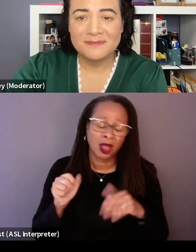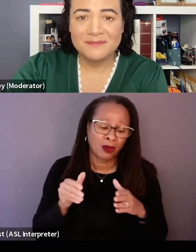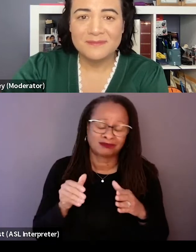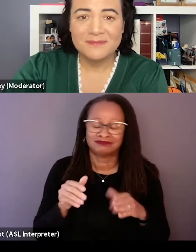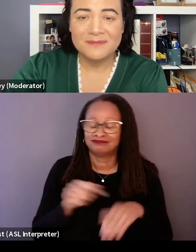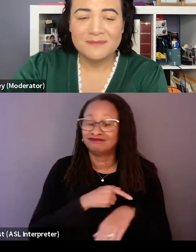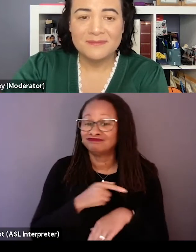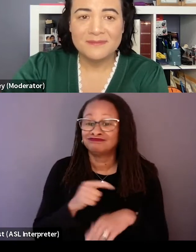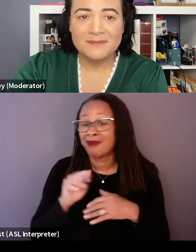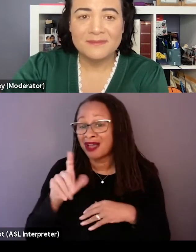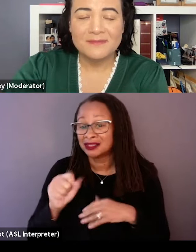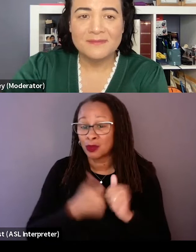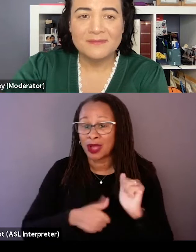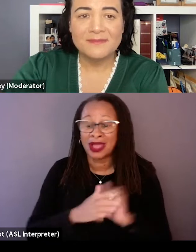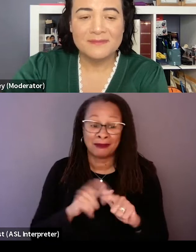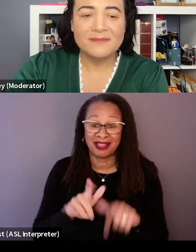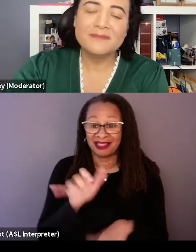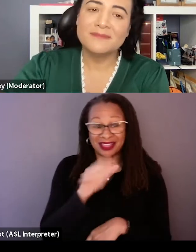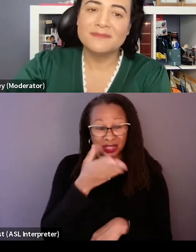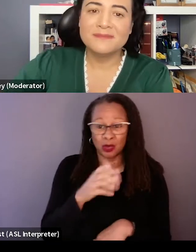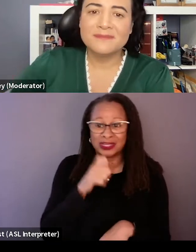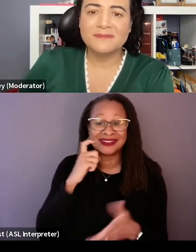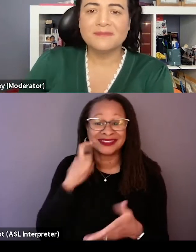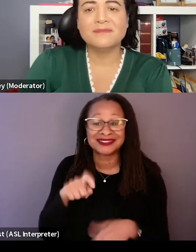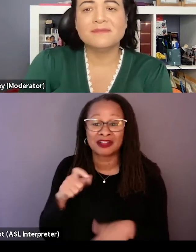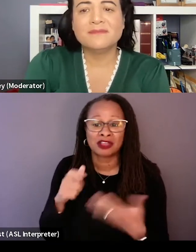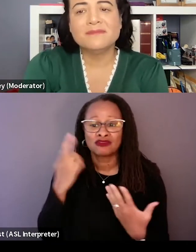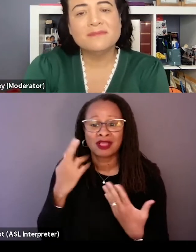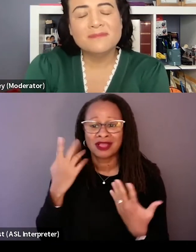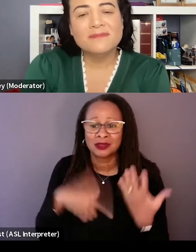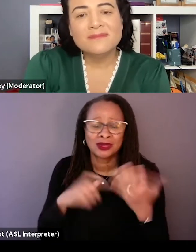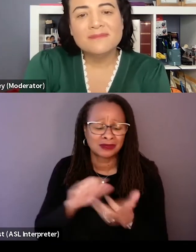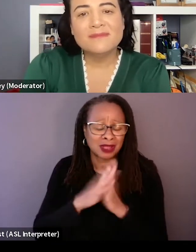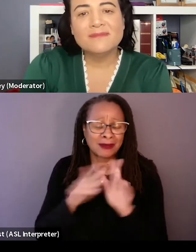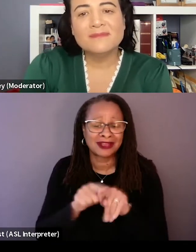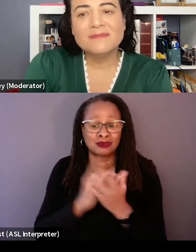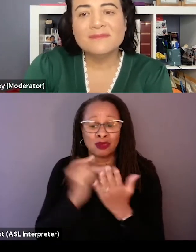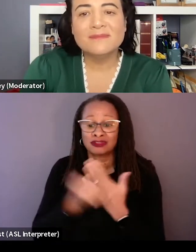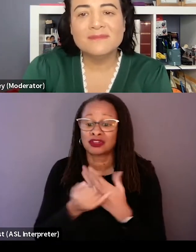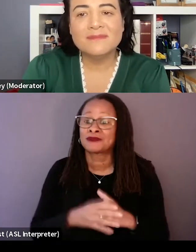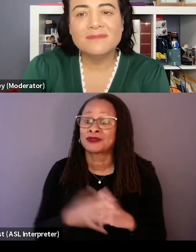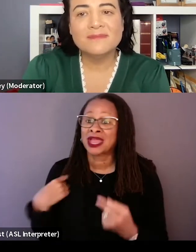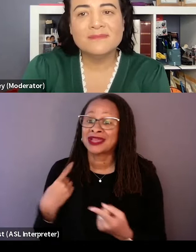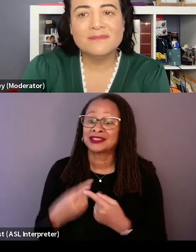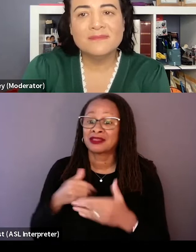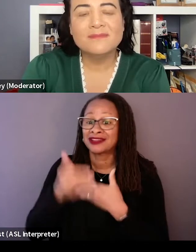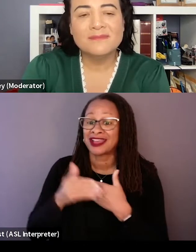But like you, we didn't necessarily realize right away what this could be as a project until the next year when we had a meeting